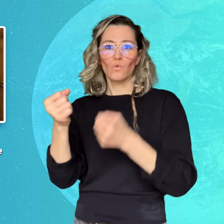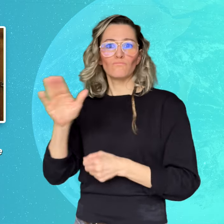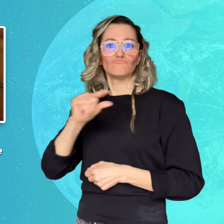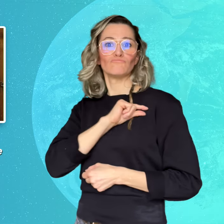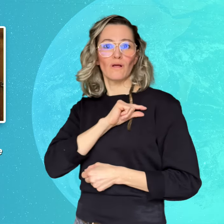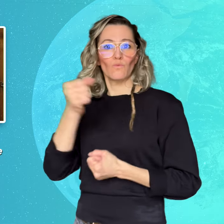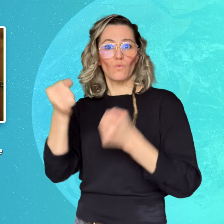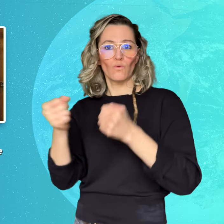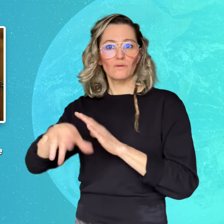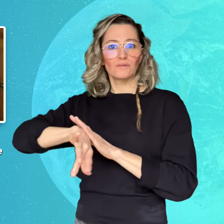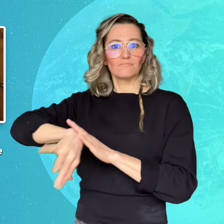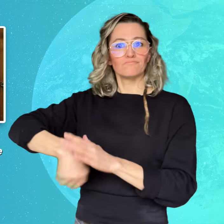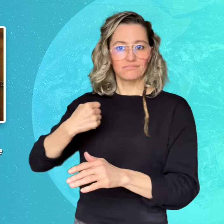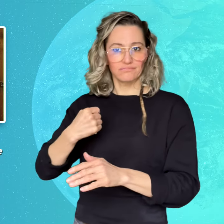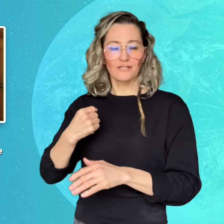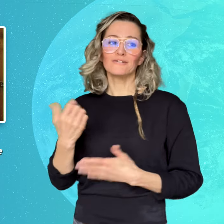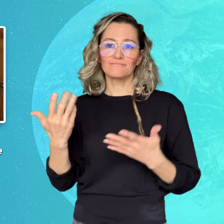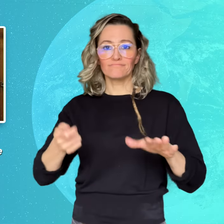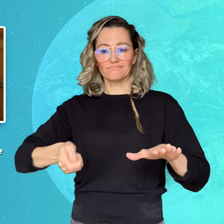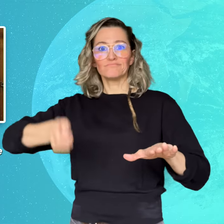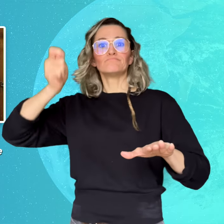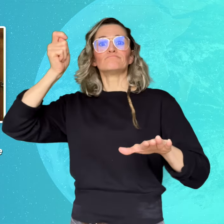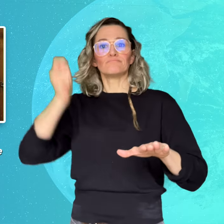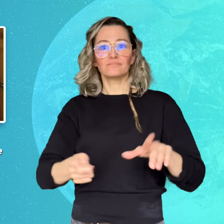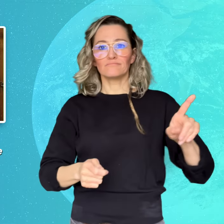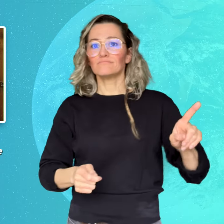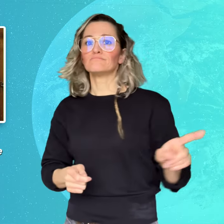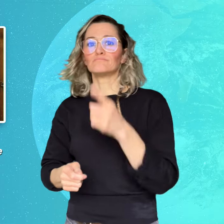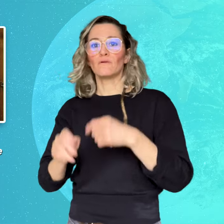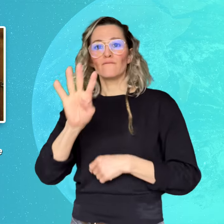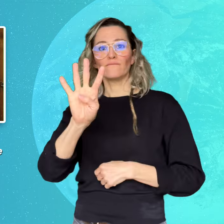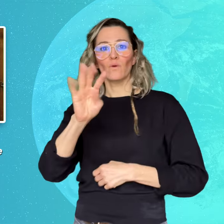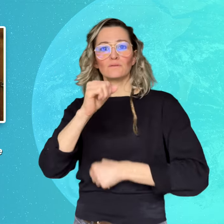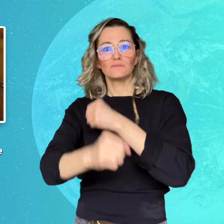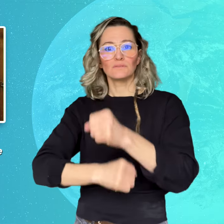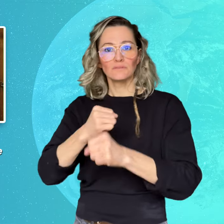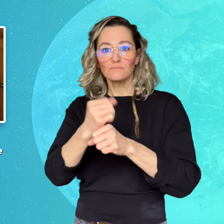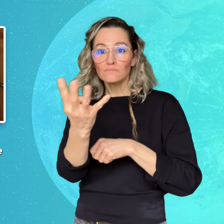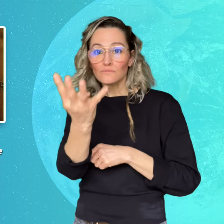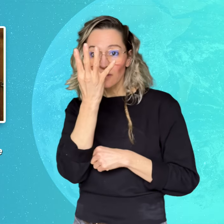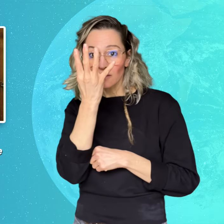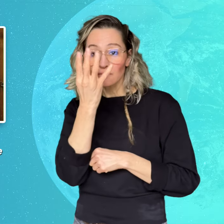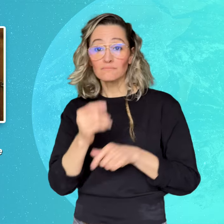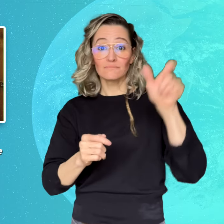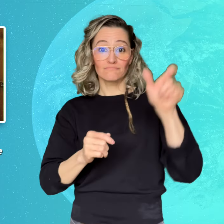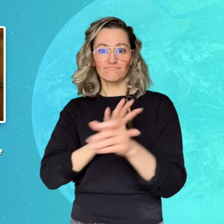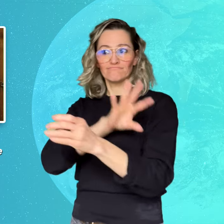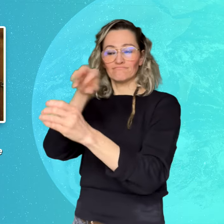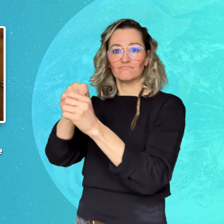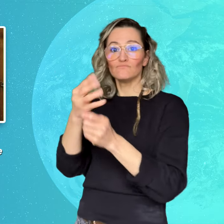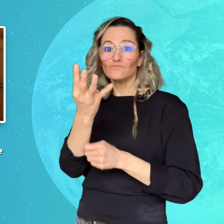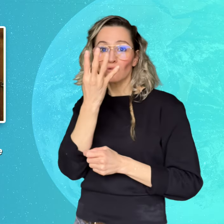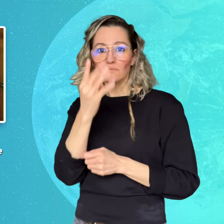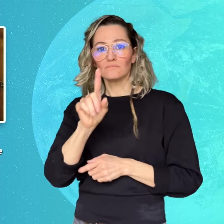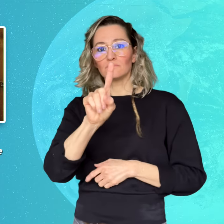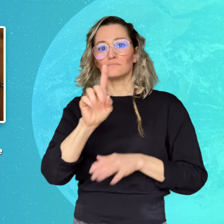and theft of the vehicle. He was sentenced to four years behind bars.